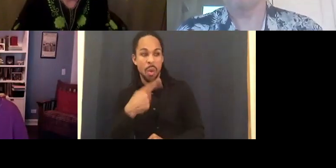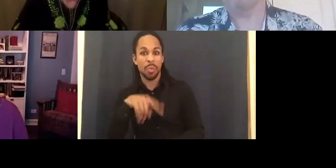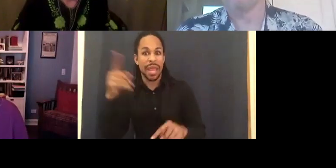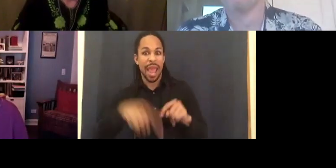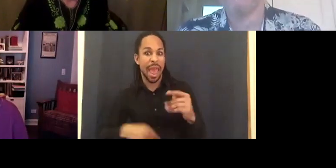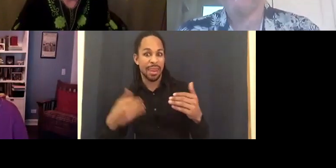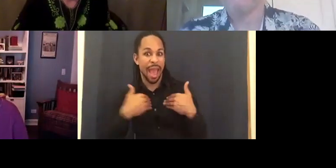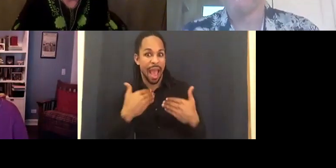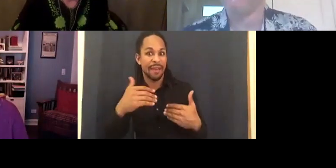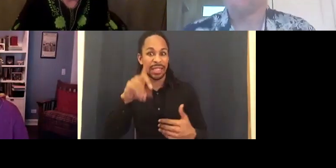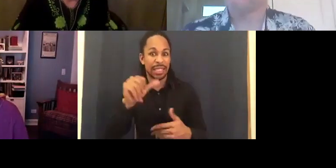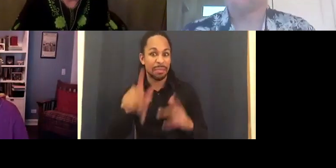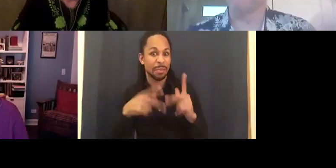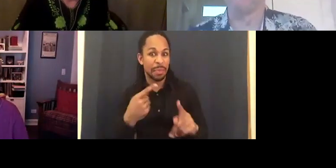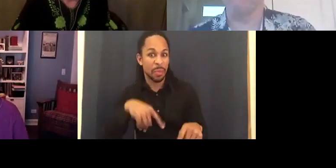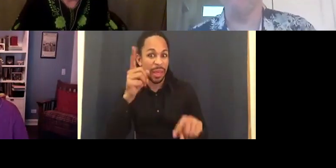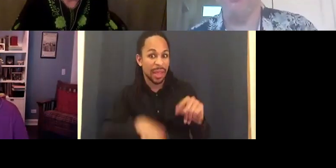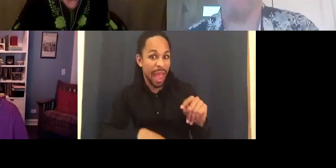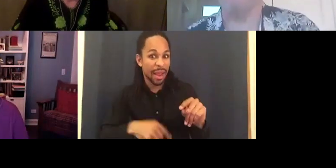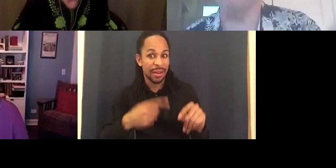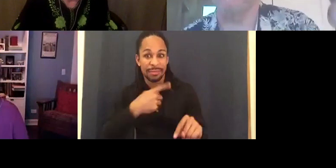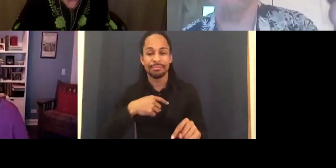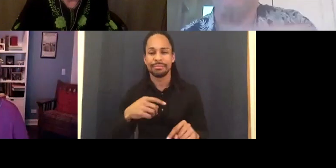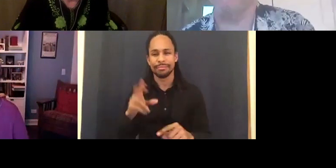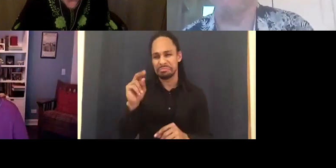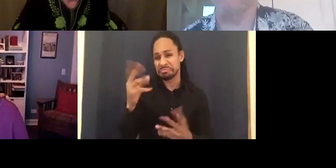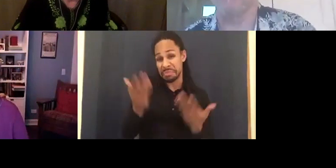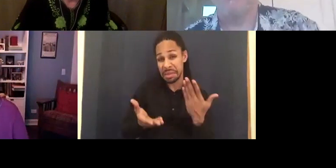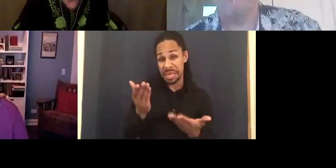That's the next steps, the sequel.